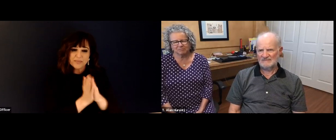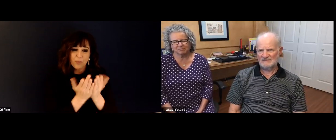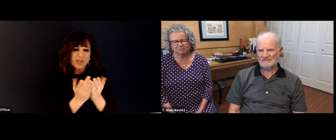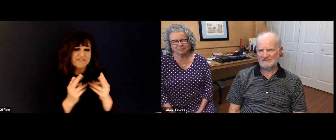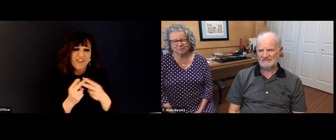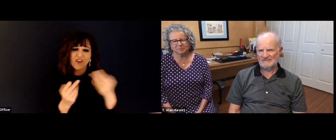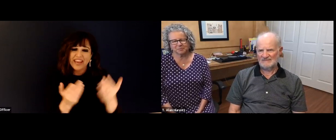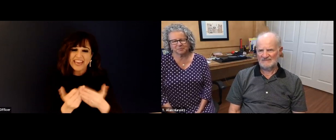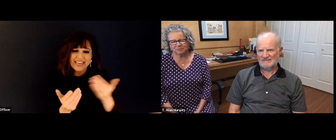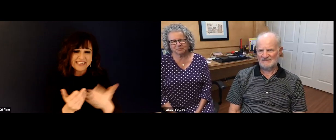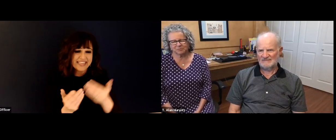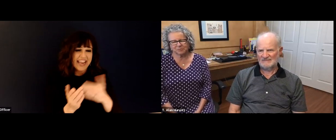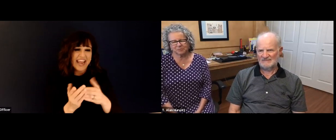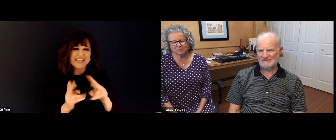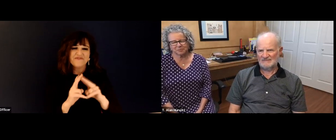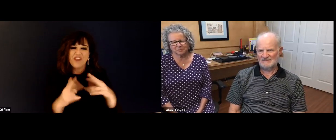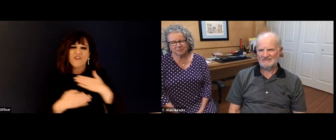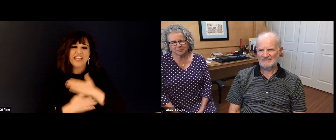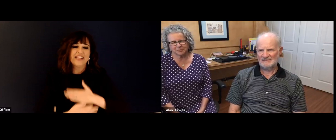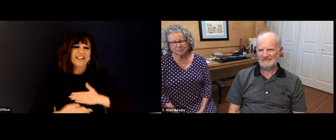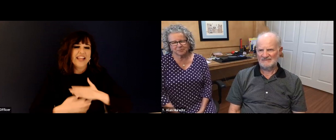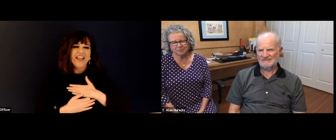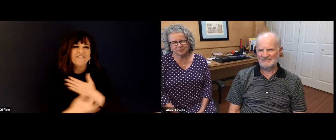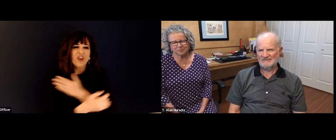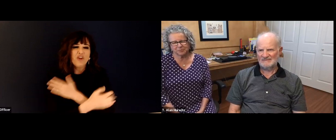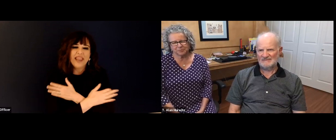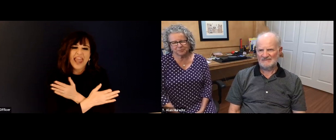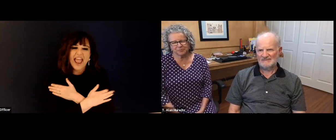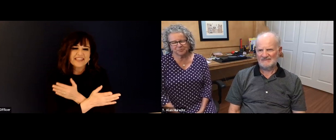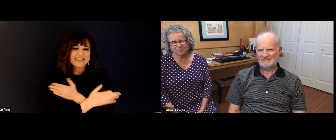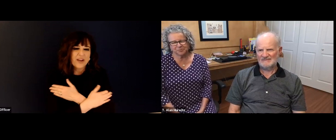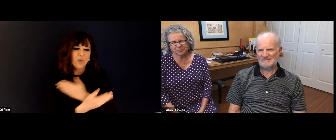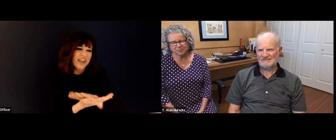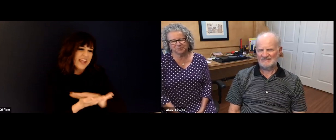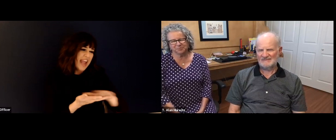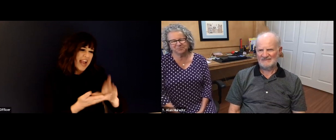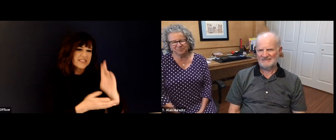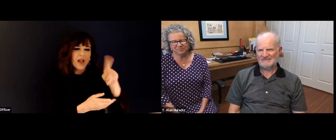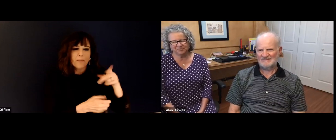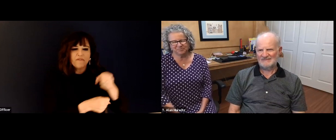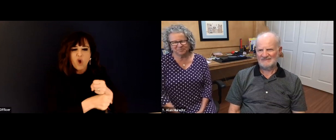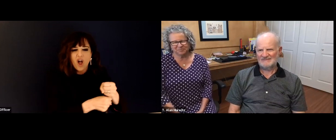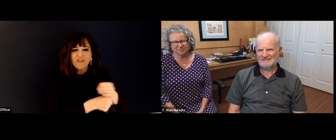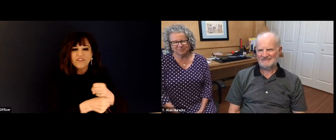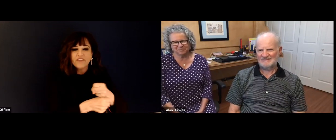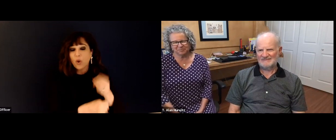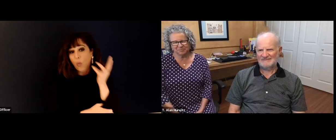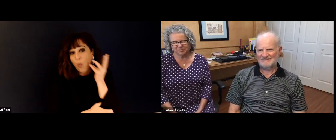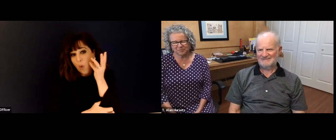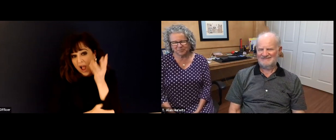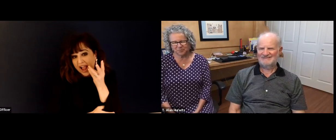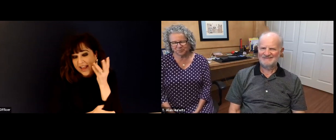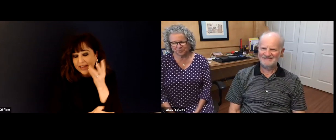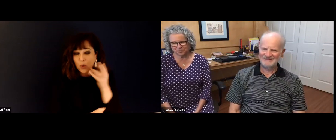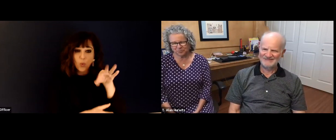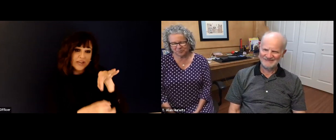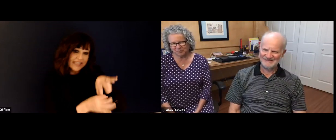our I T and N T IDs bookstore as well. And I highly recommend that you take the time to purchase the book and read it.